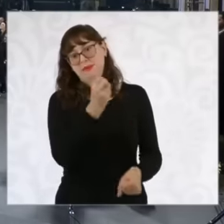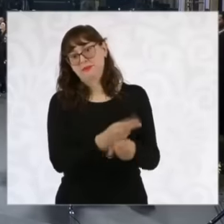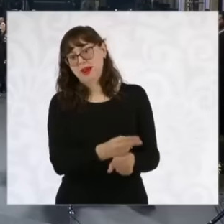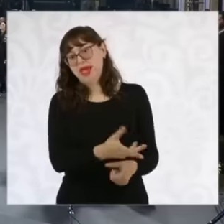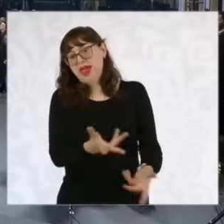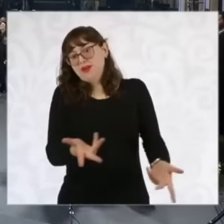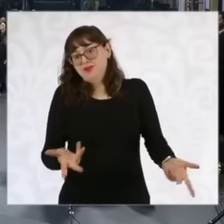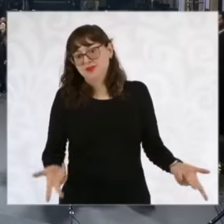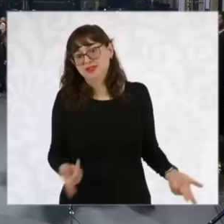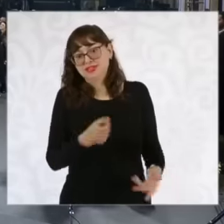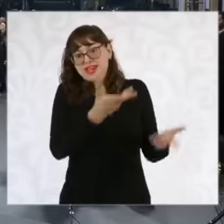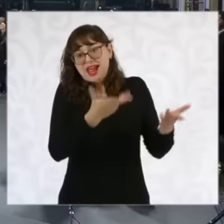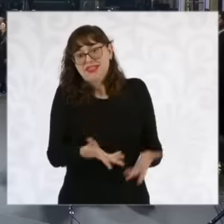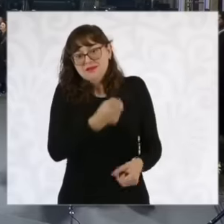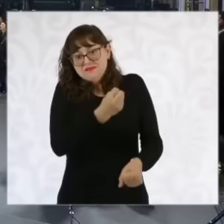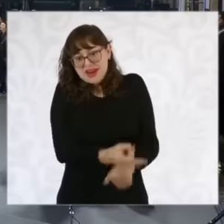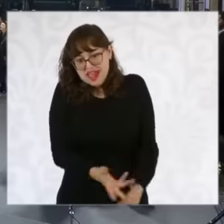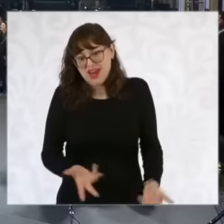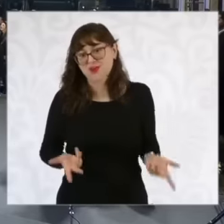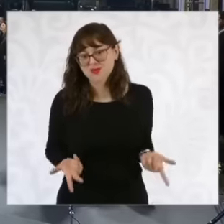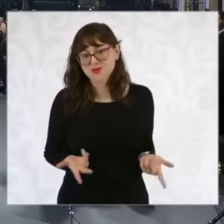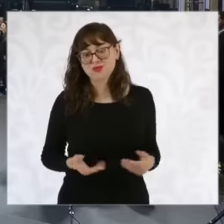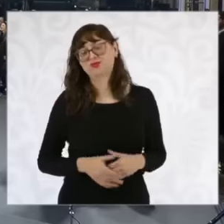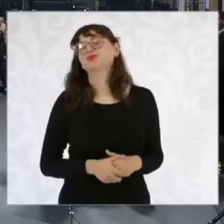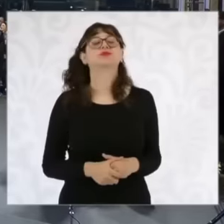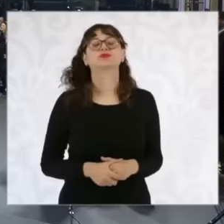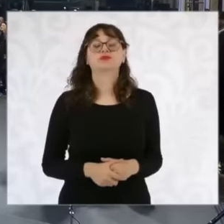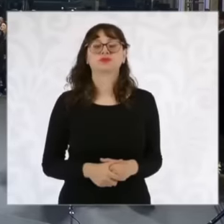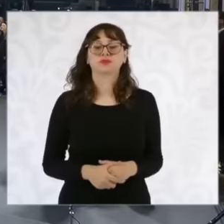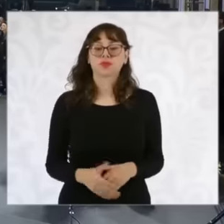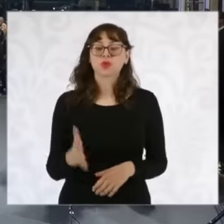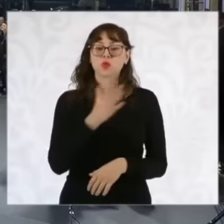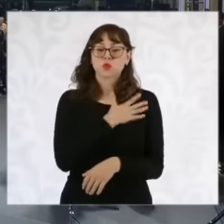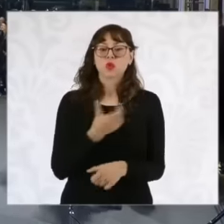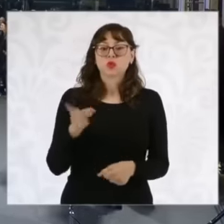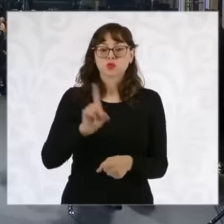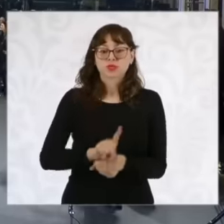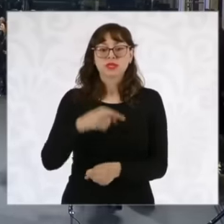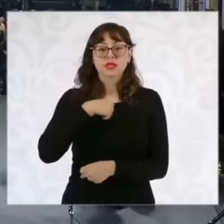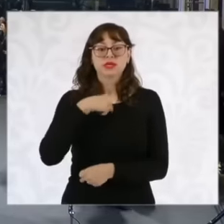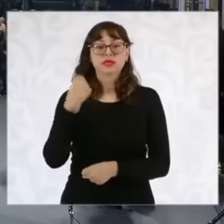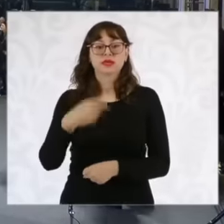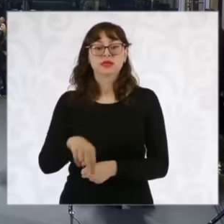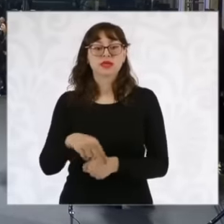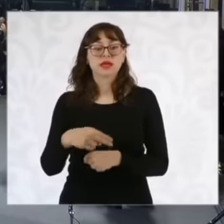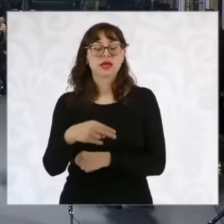a virtue forward Good morning and the Carolina of free code president in these issues of